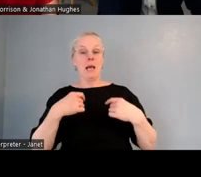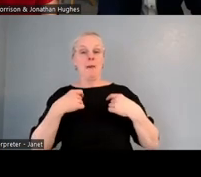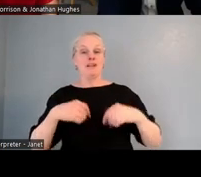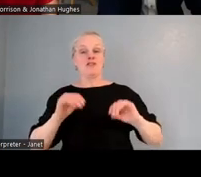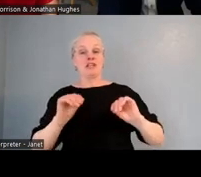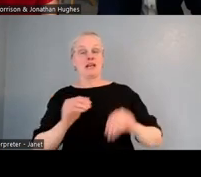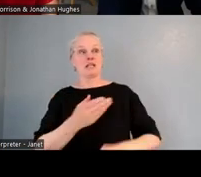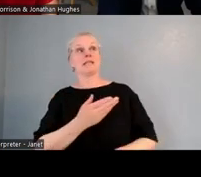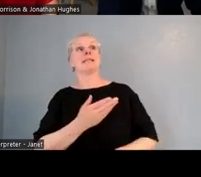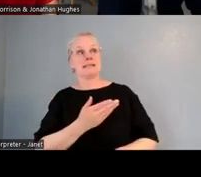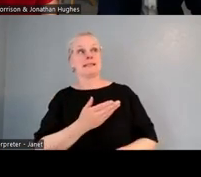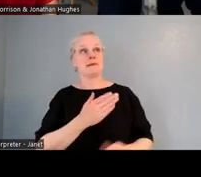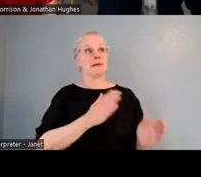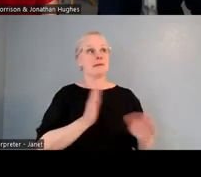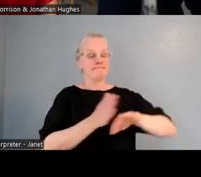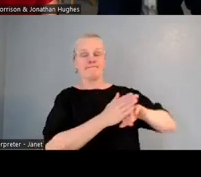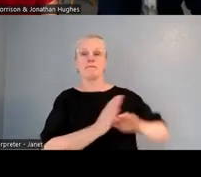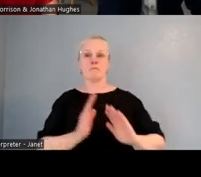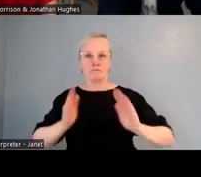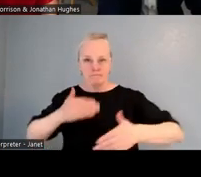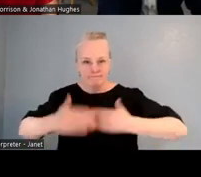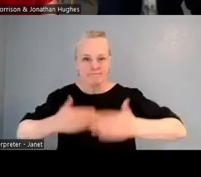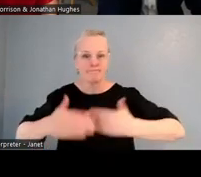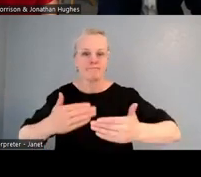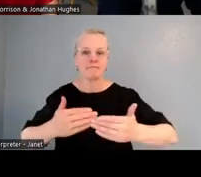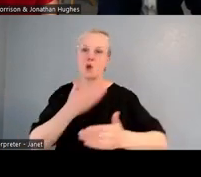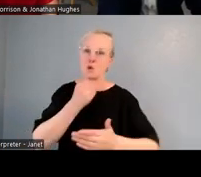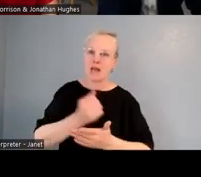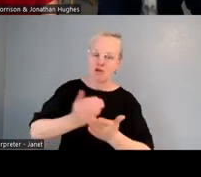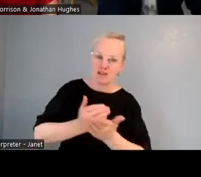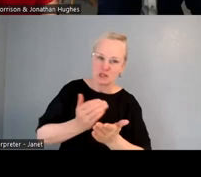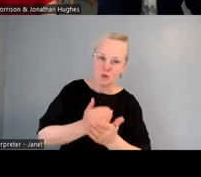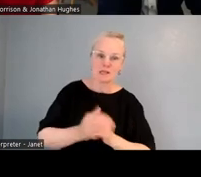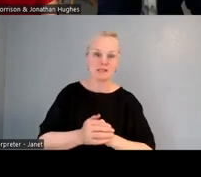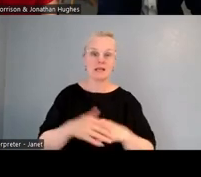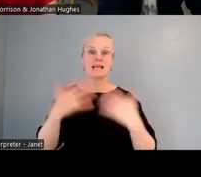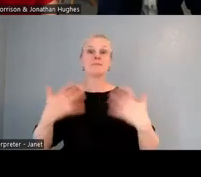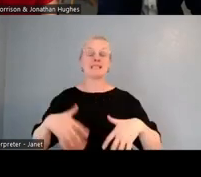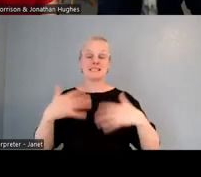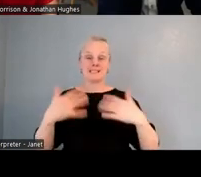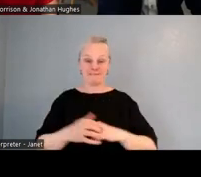with the resource that we had. And obviously, it was quite a big step and quite a costly exercise for our board of trustees at the time.